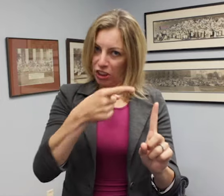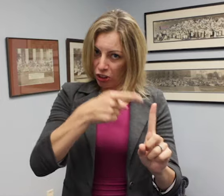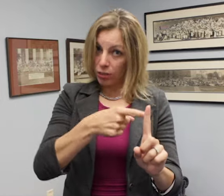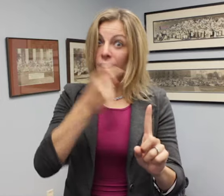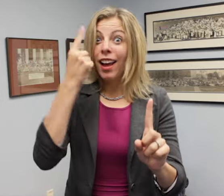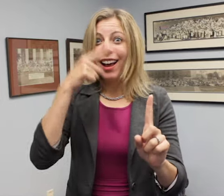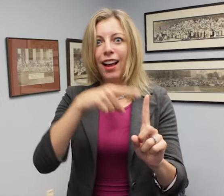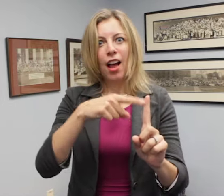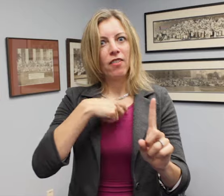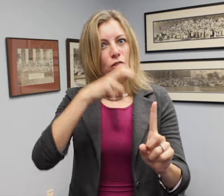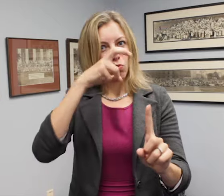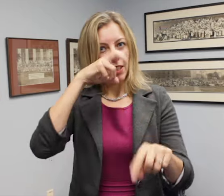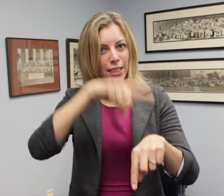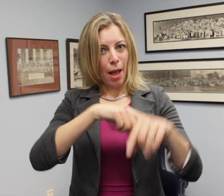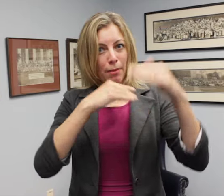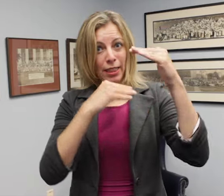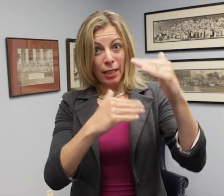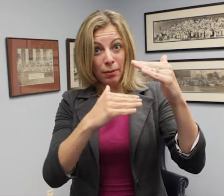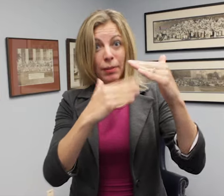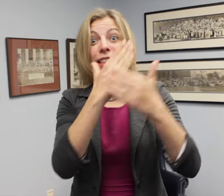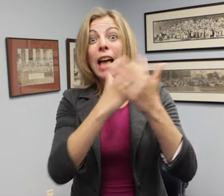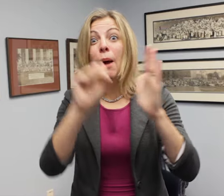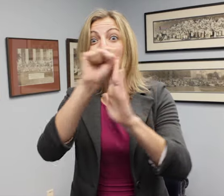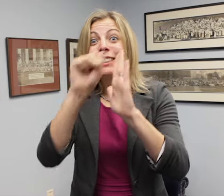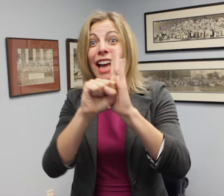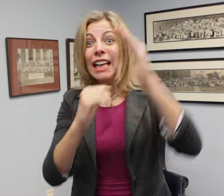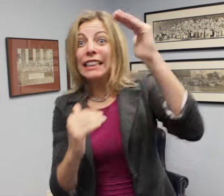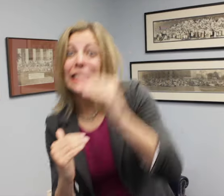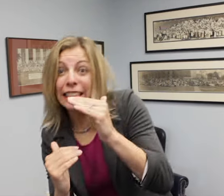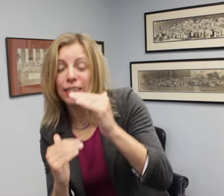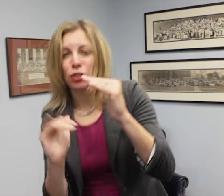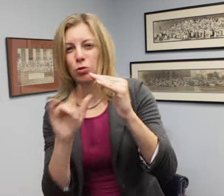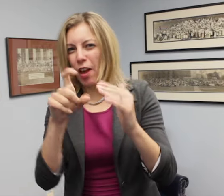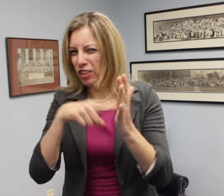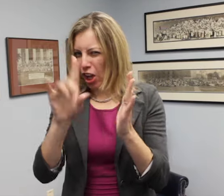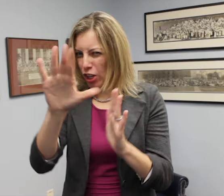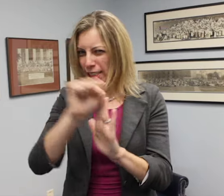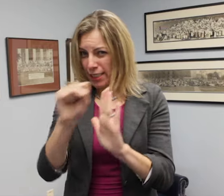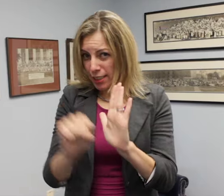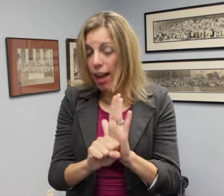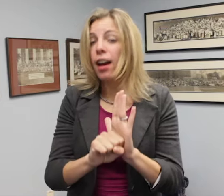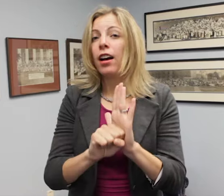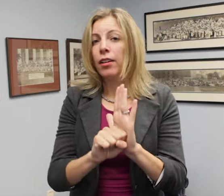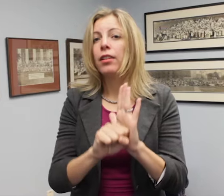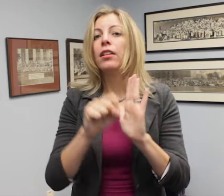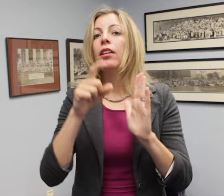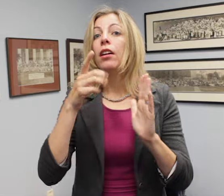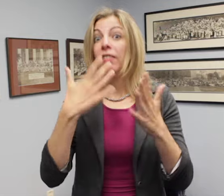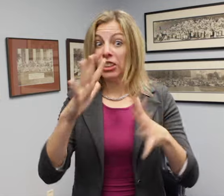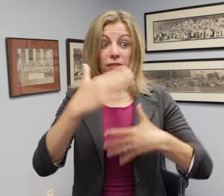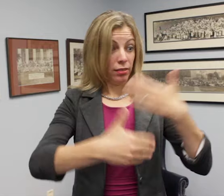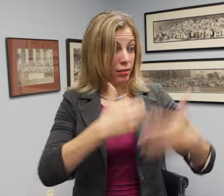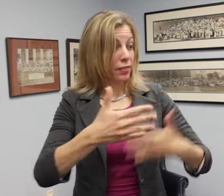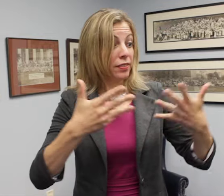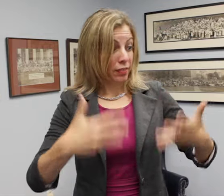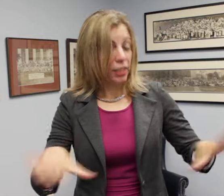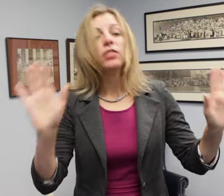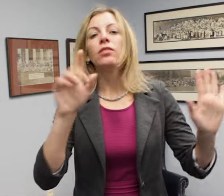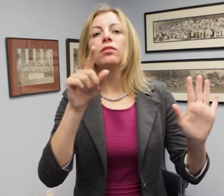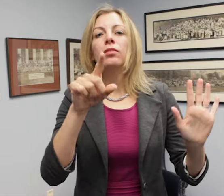It is important to be aware that EEOC imposes strict time limits for filing complaints. Some state laws may have shorter time limits, be sure to check your state's time limit. At the conclusion of the EEOC process